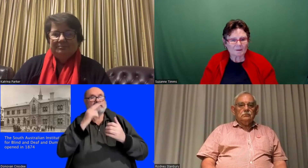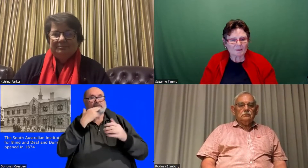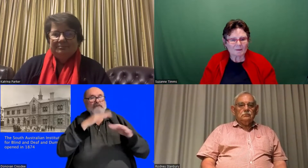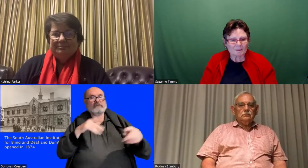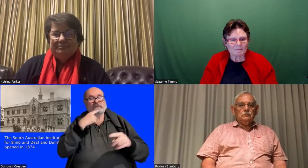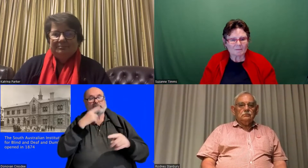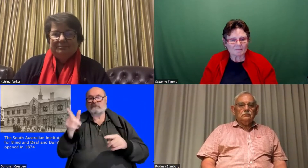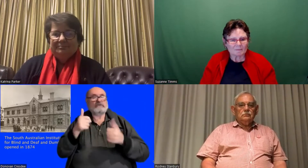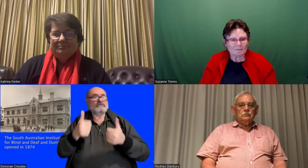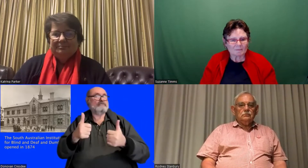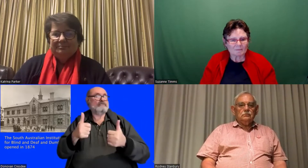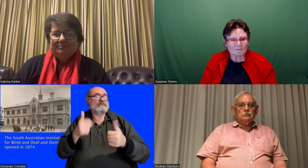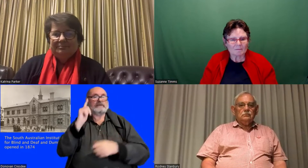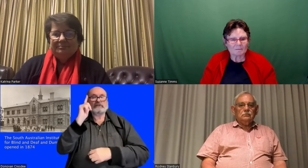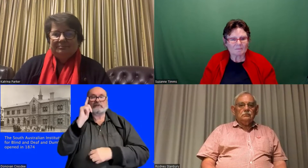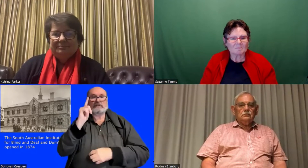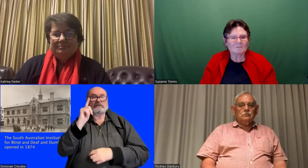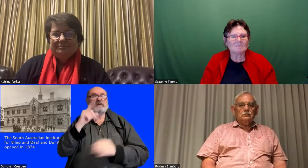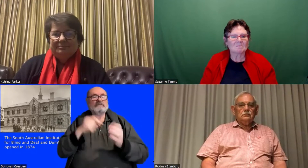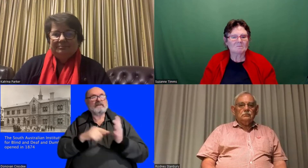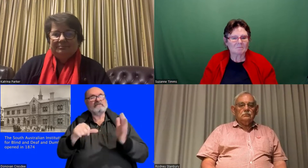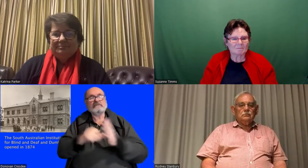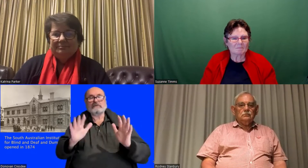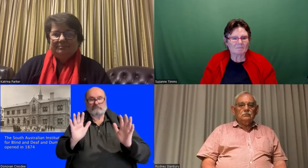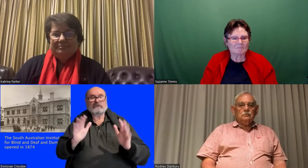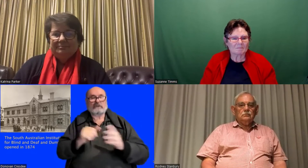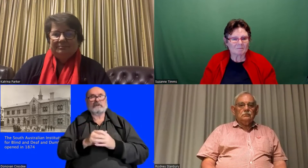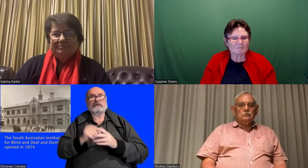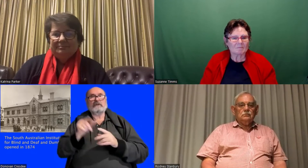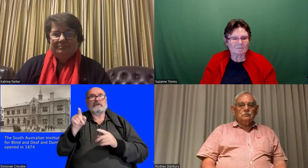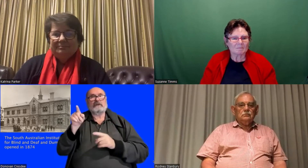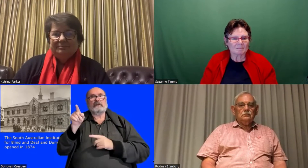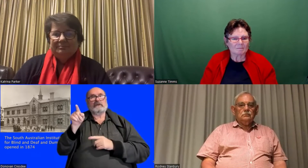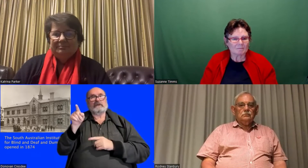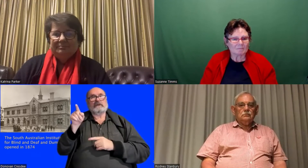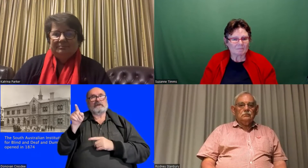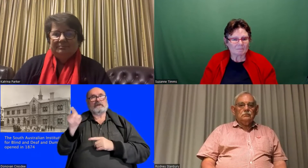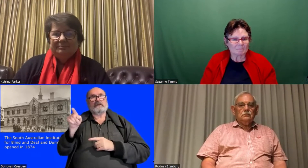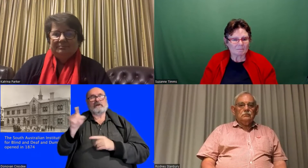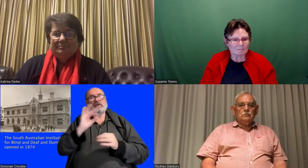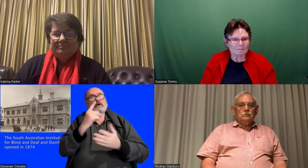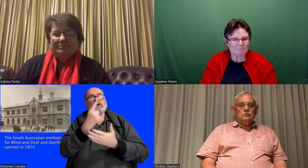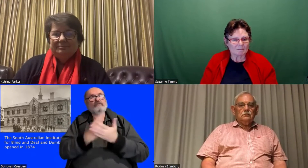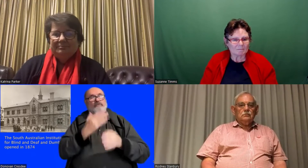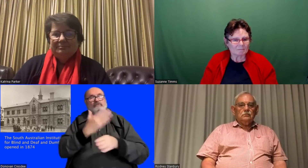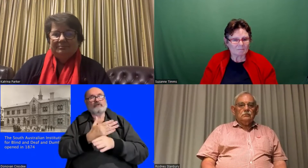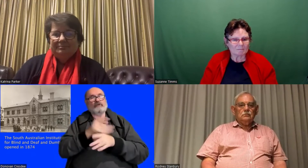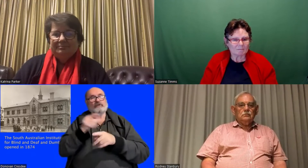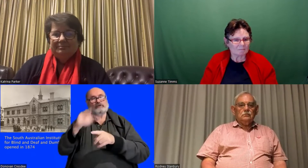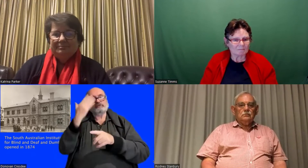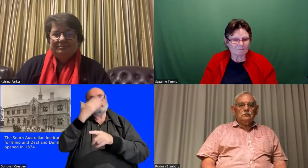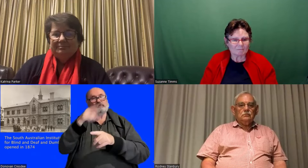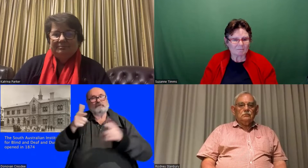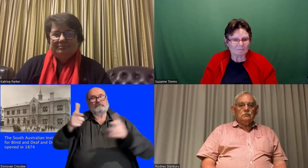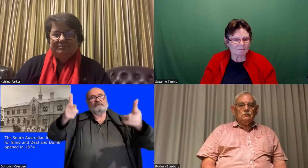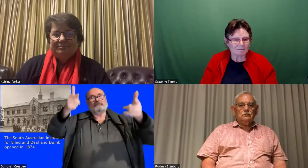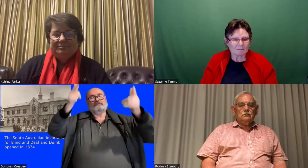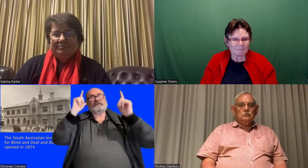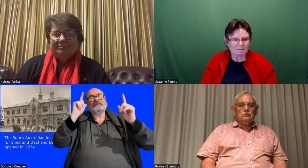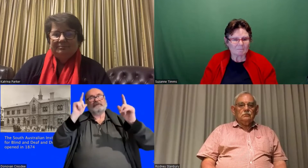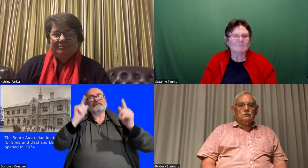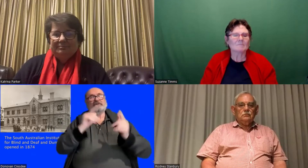Many deaf children said that he was a good teacher but strict. He didn't only work at the school as